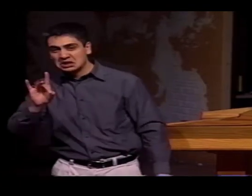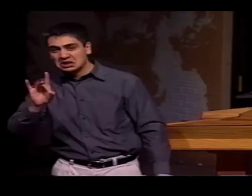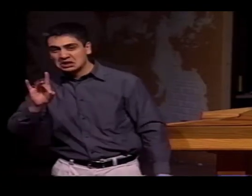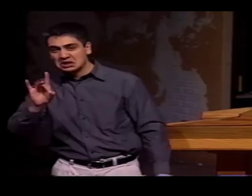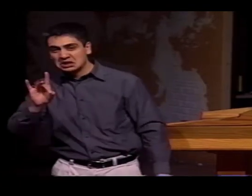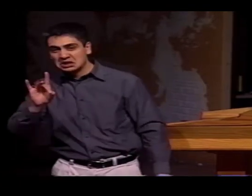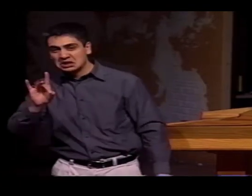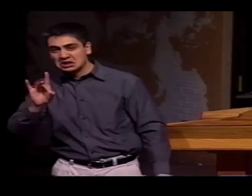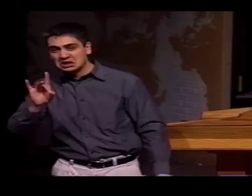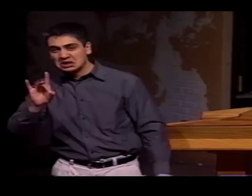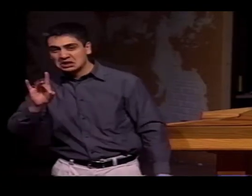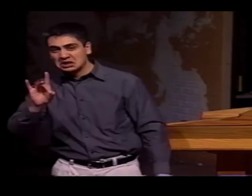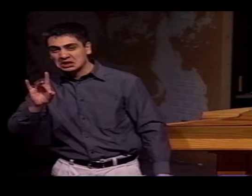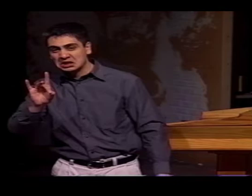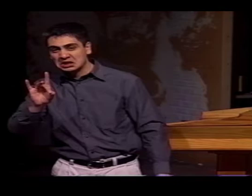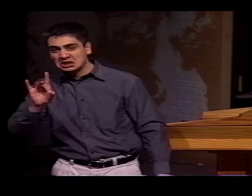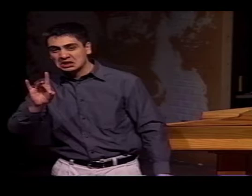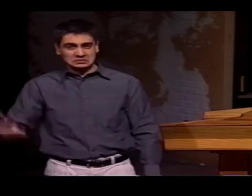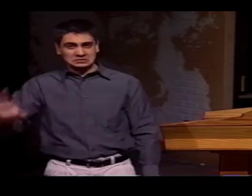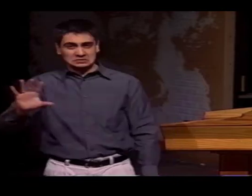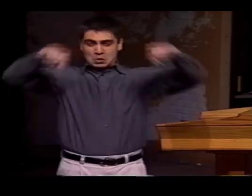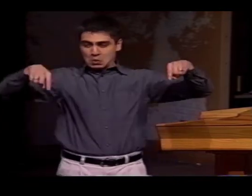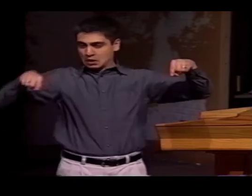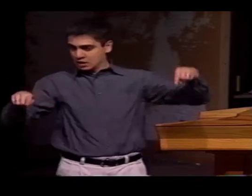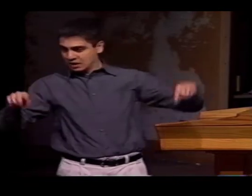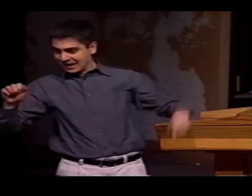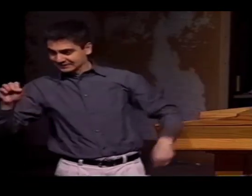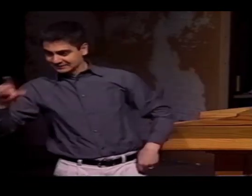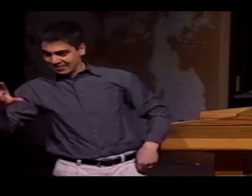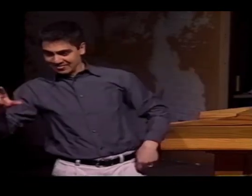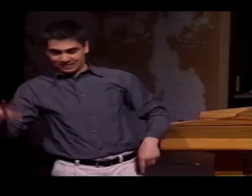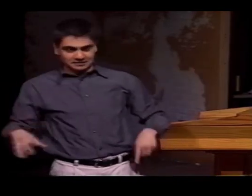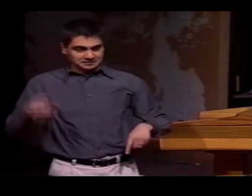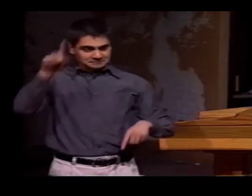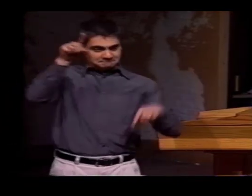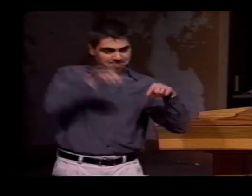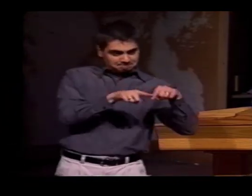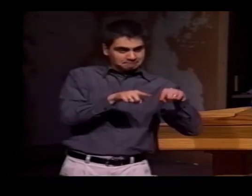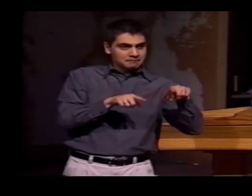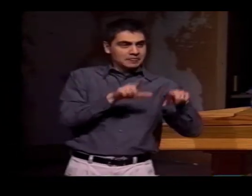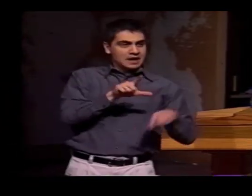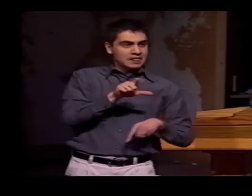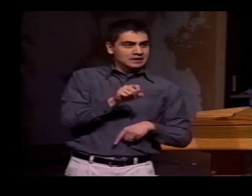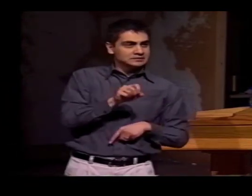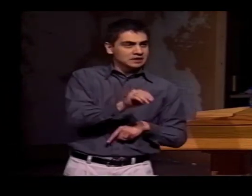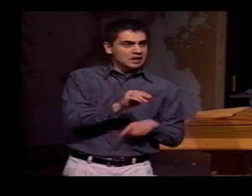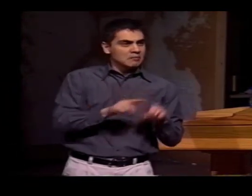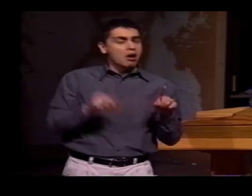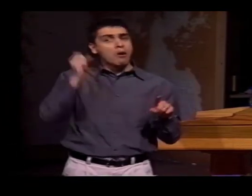TO SHARE WHAT HE HAD LEARNED. FRENCH LANGUAGE THEN WENT FROM--